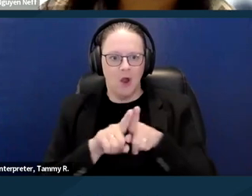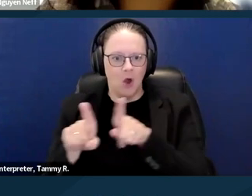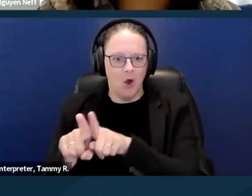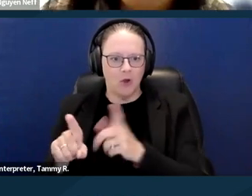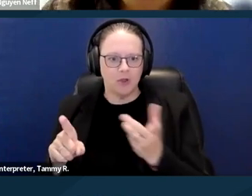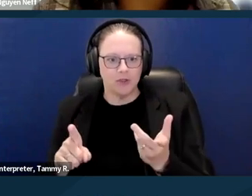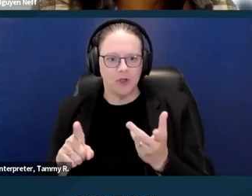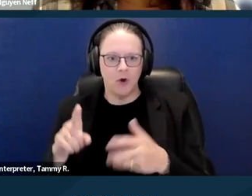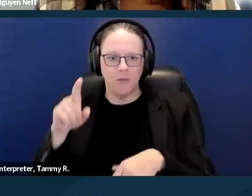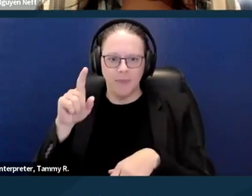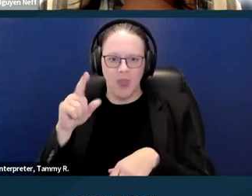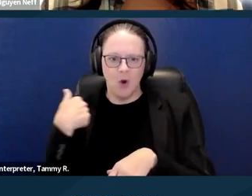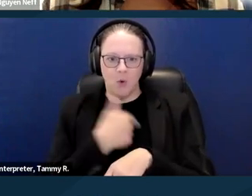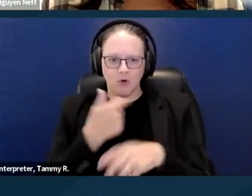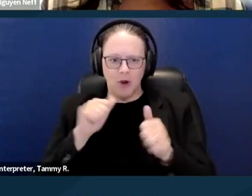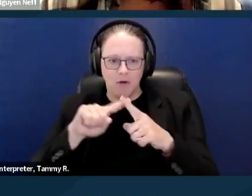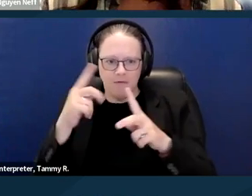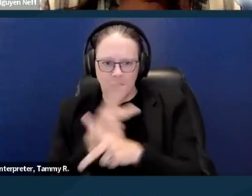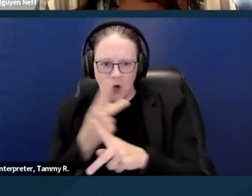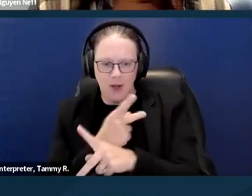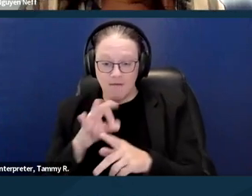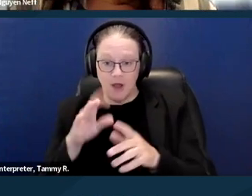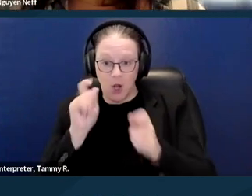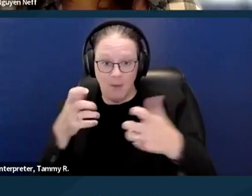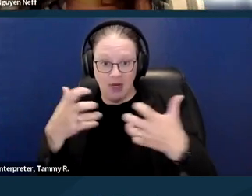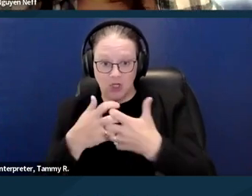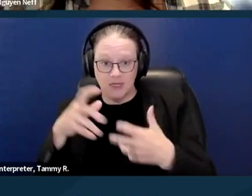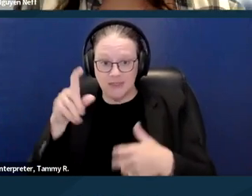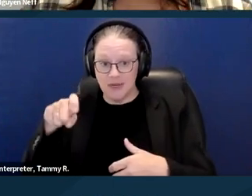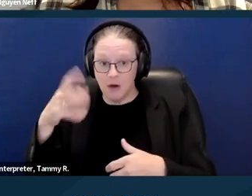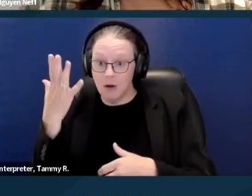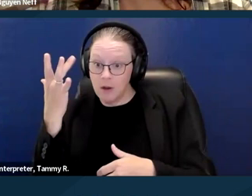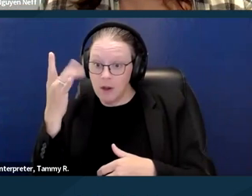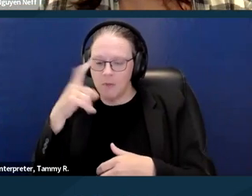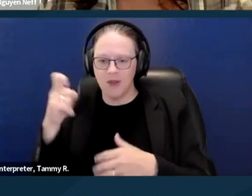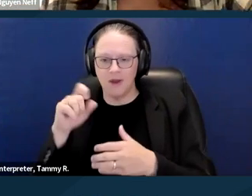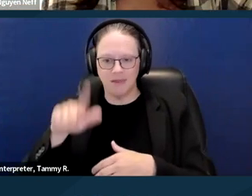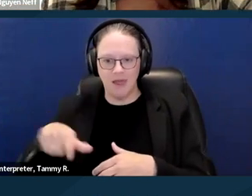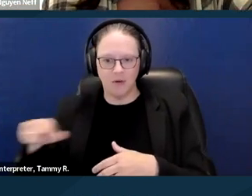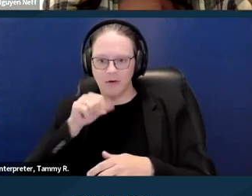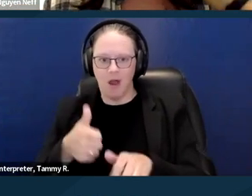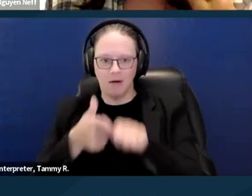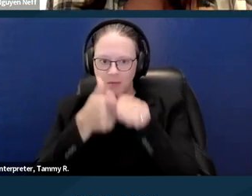with other laws. The most obvious example of this being, you know, unfortunately a lot of landlords